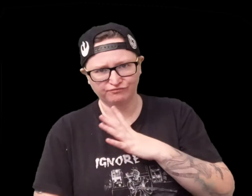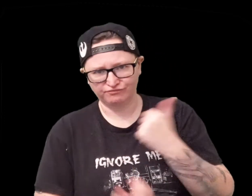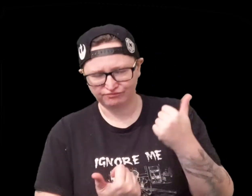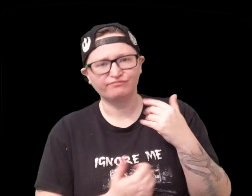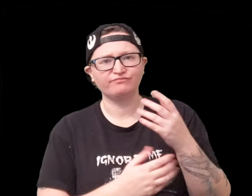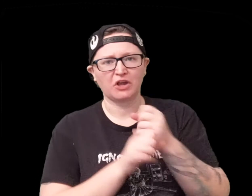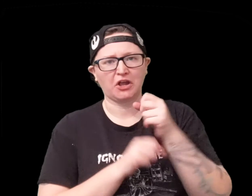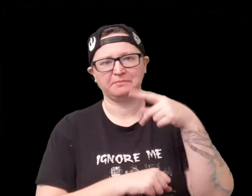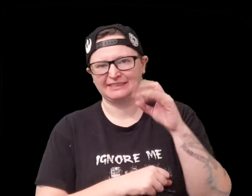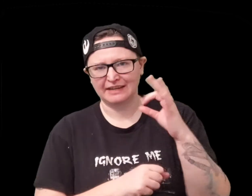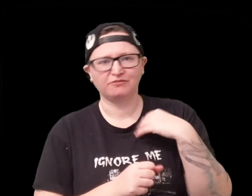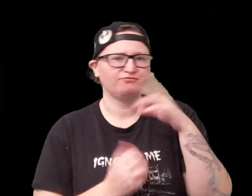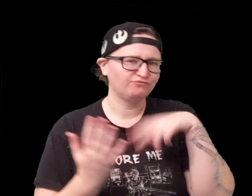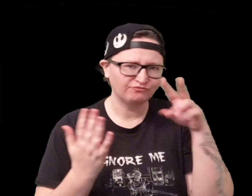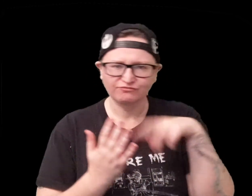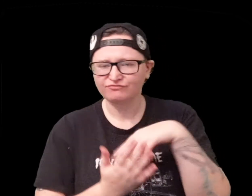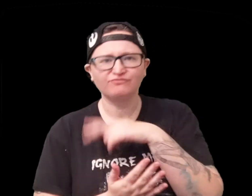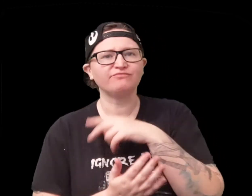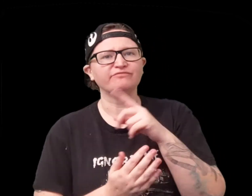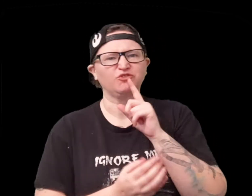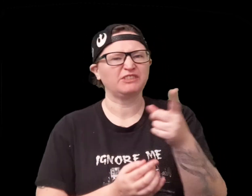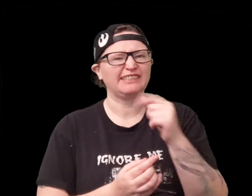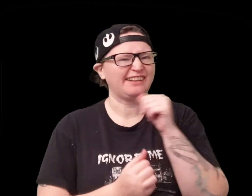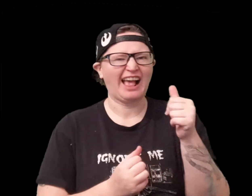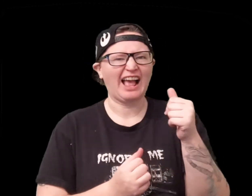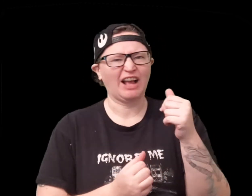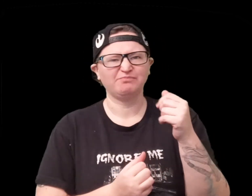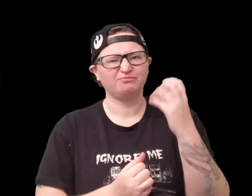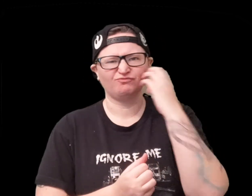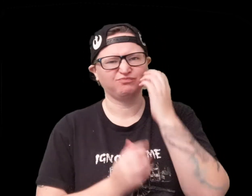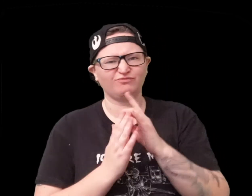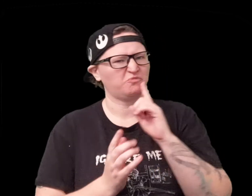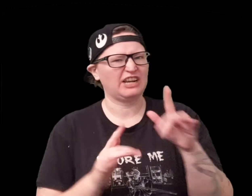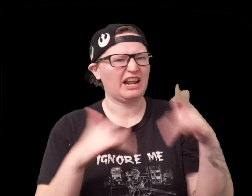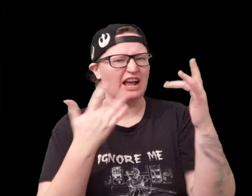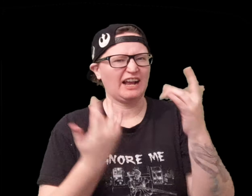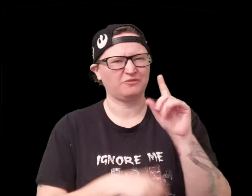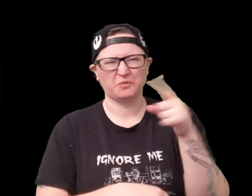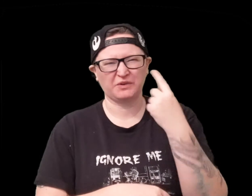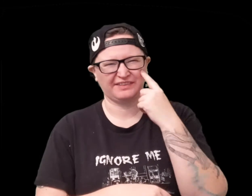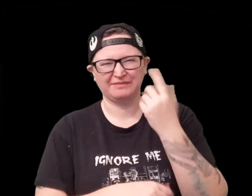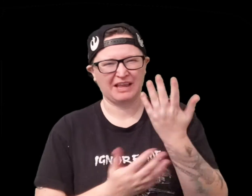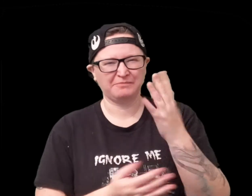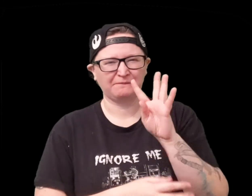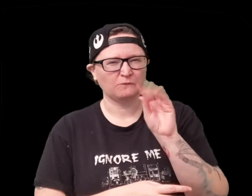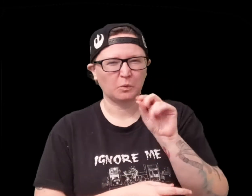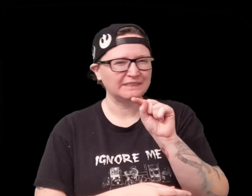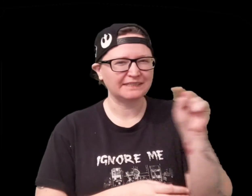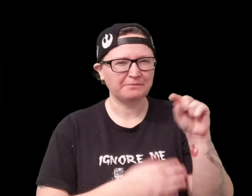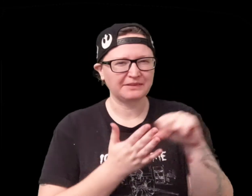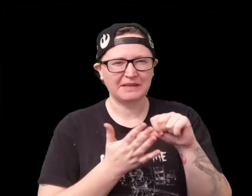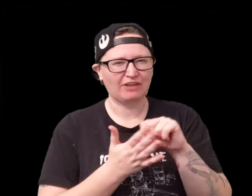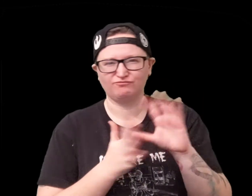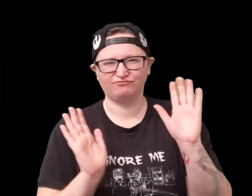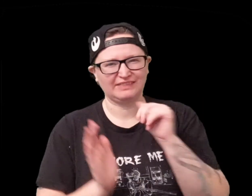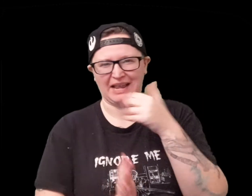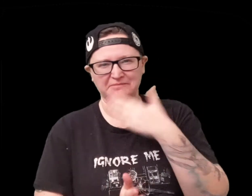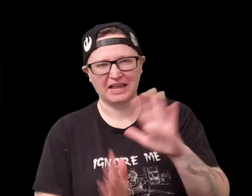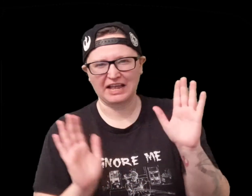the game so I thought sure got my PDF read through it and it's pretty light it's only maybe 40 some